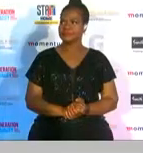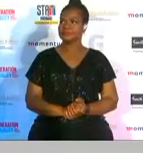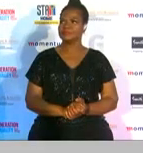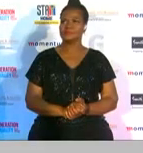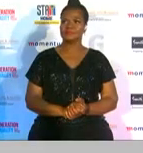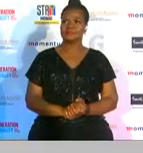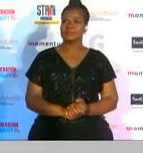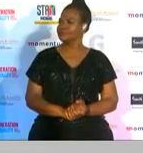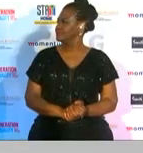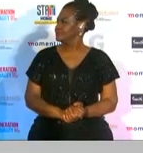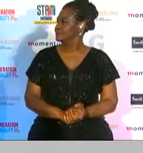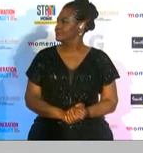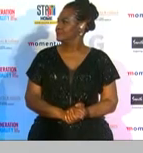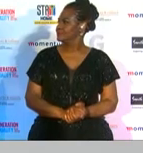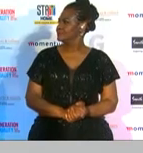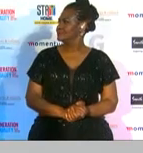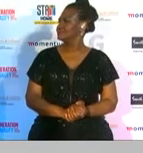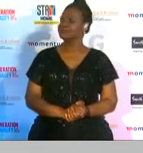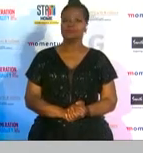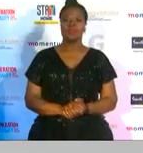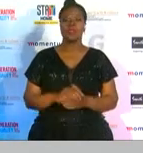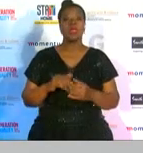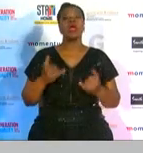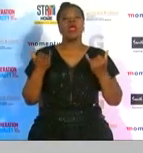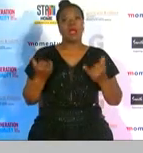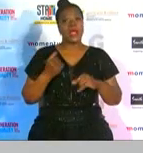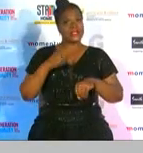almost time for me to head to head outside